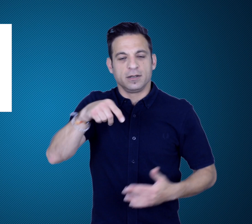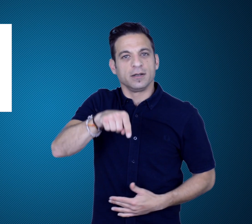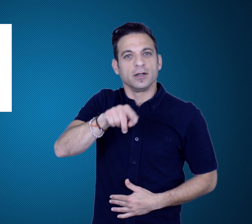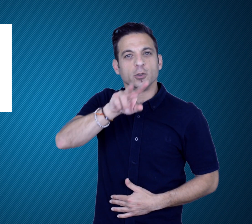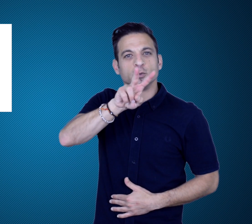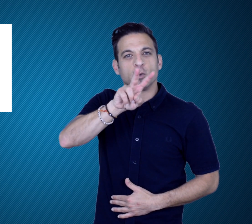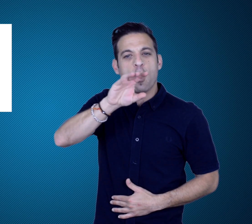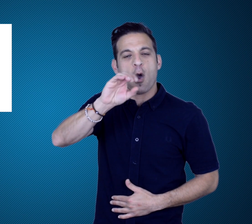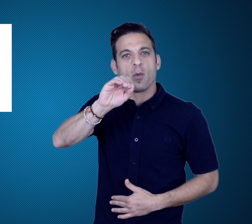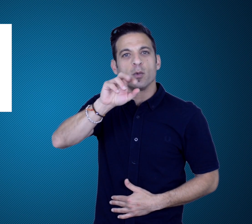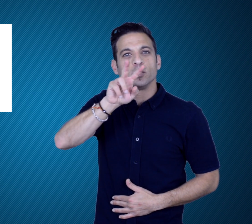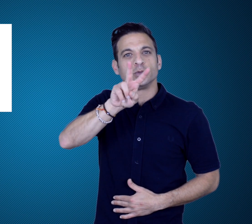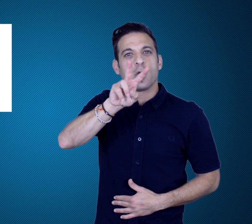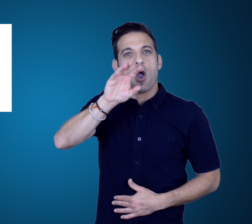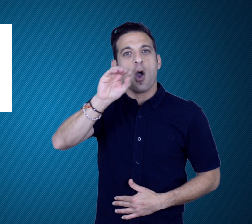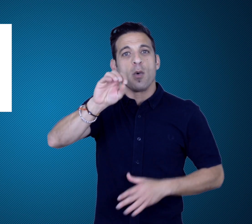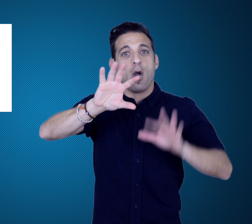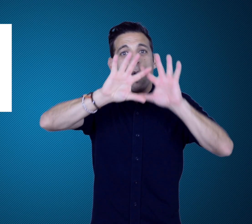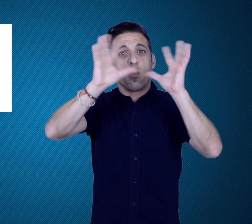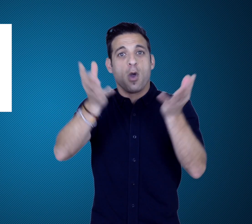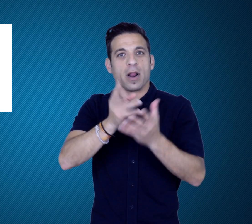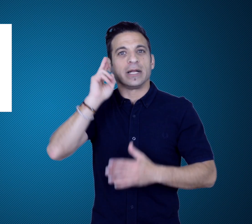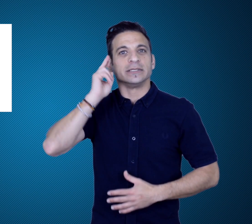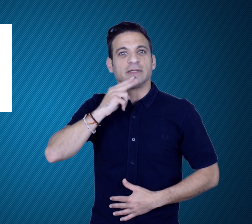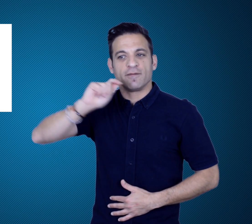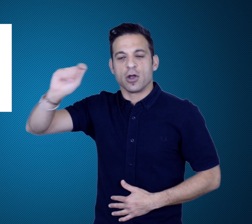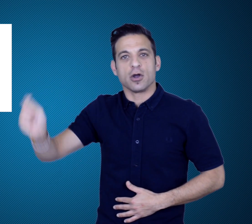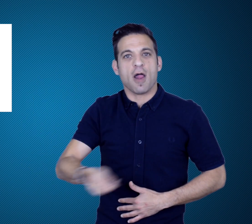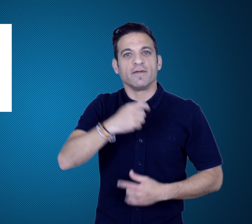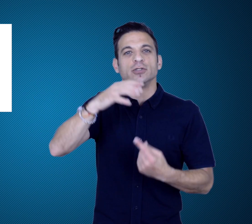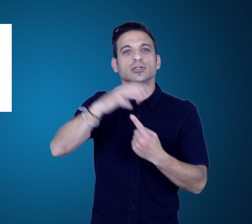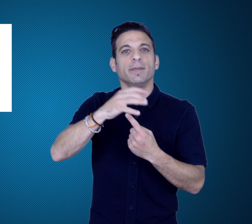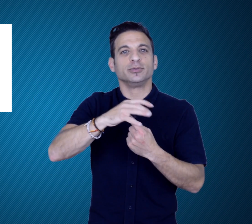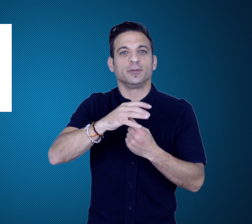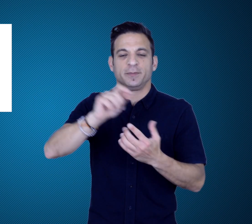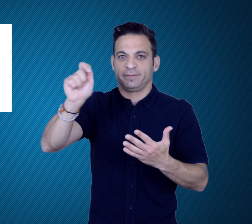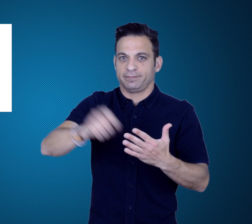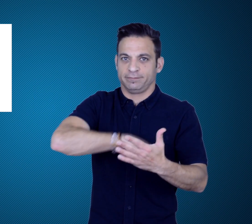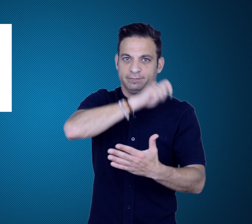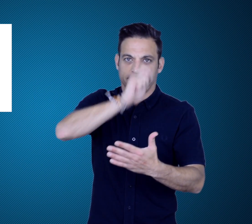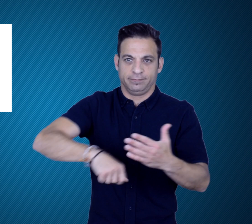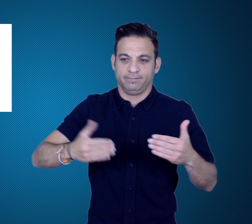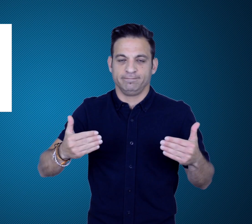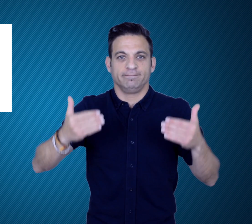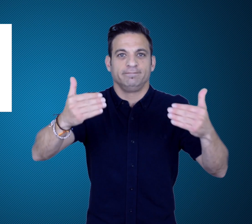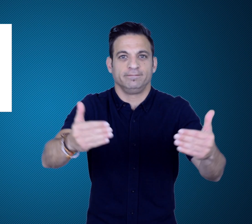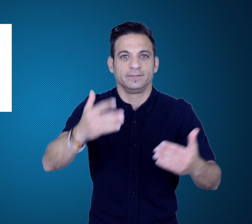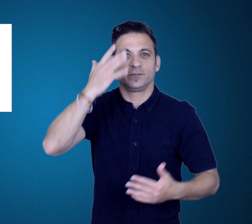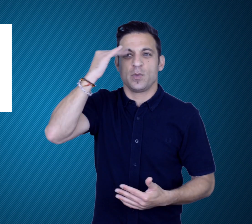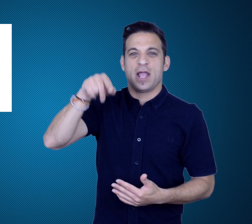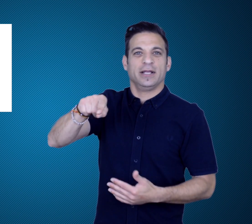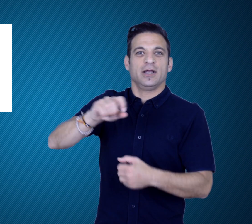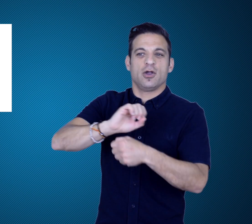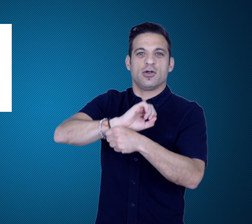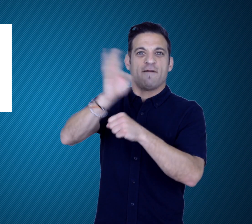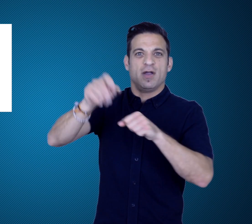a statement announcing the postponement of 2020 World Deaf Golf